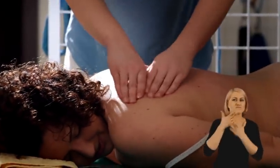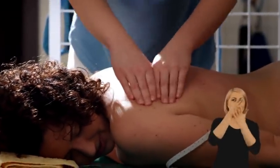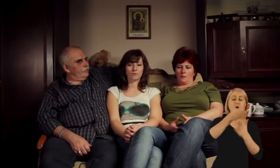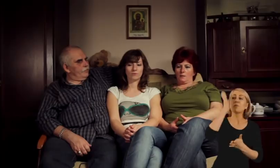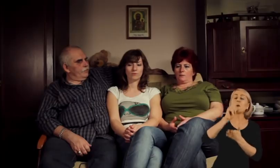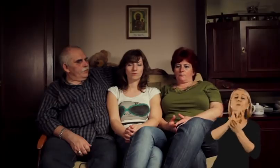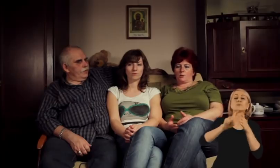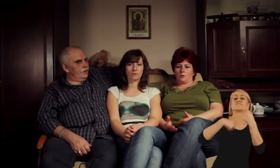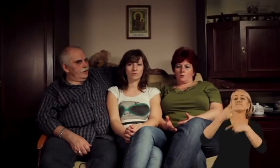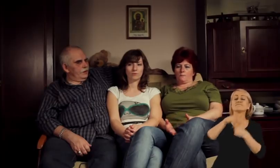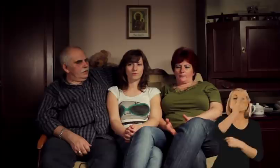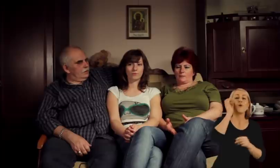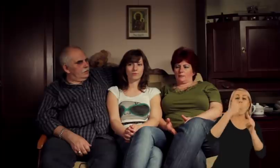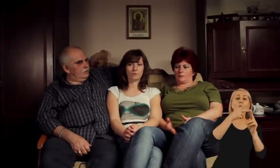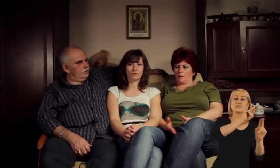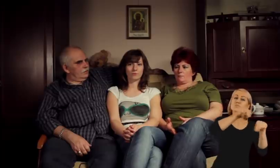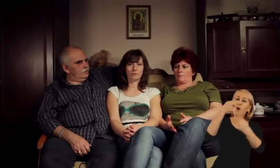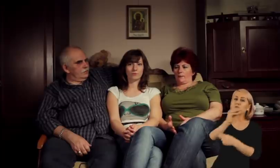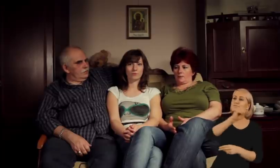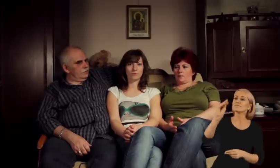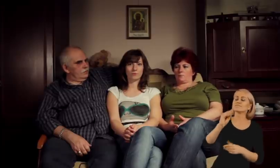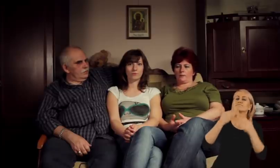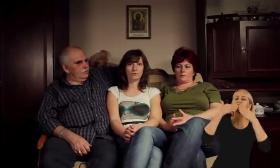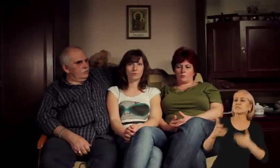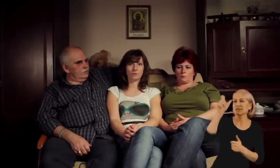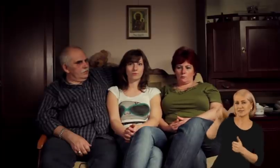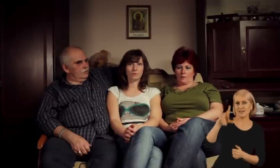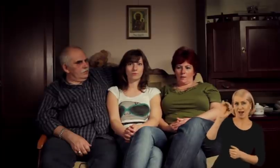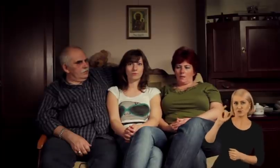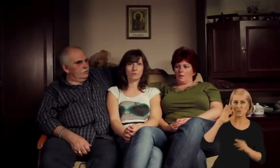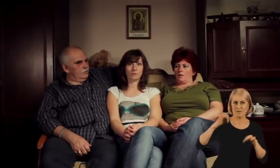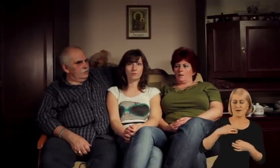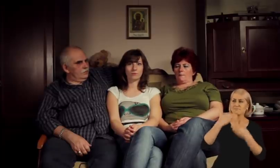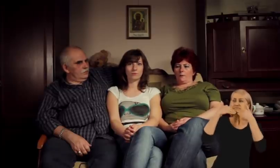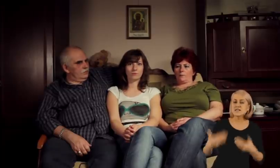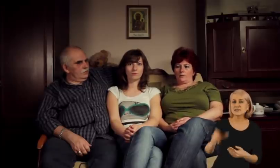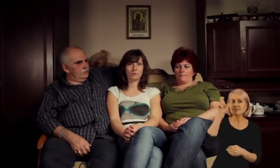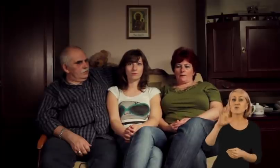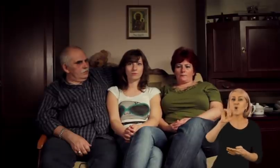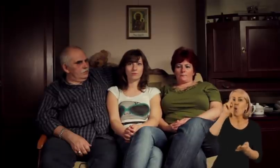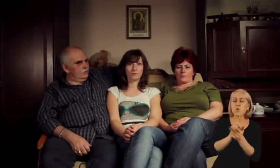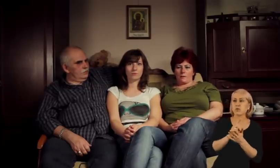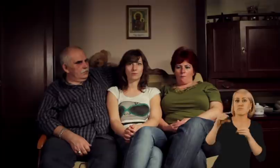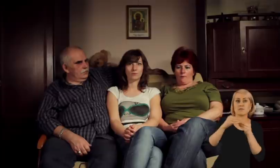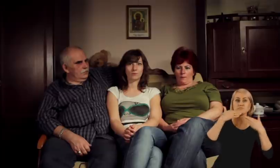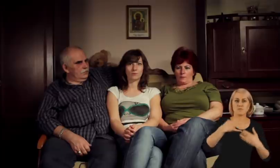And then the patient comes the other day and says Thank you so much, you made my pain go away